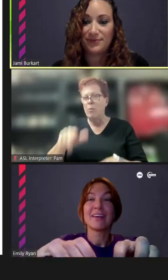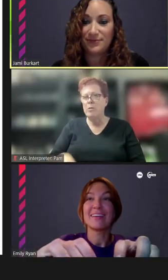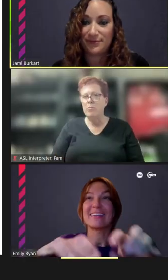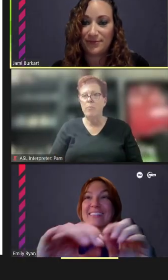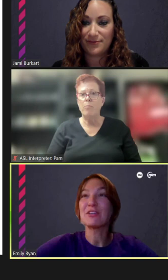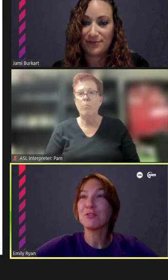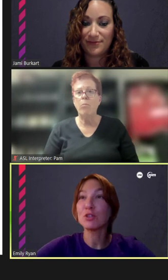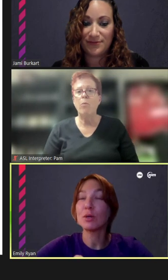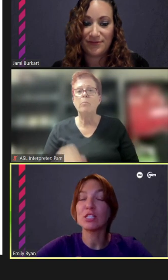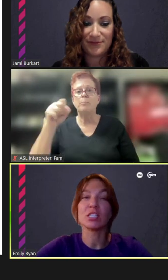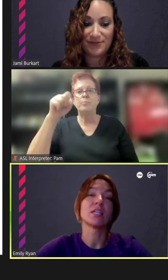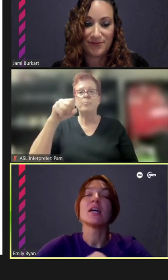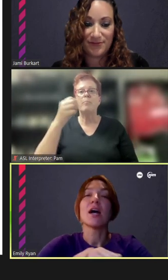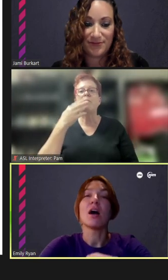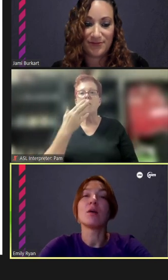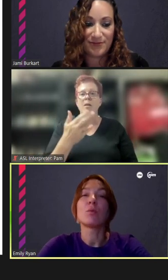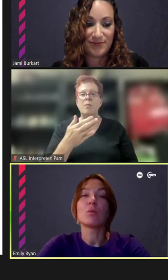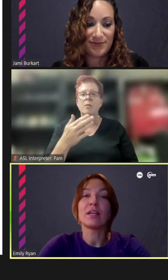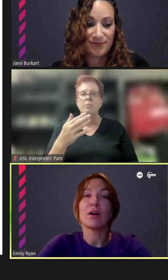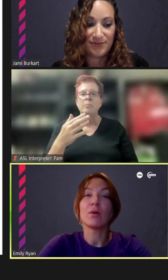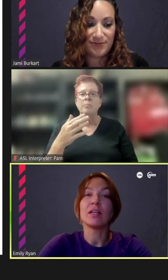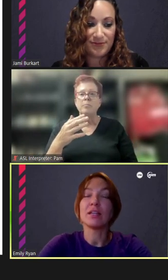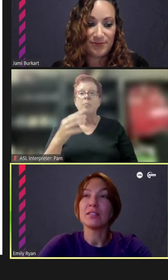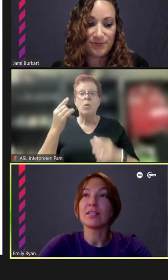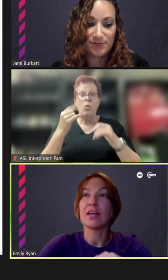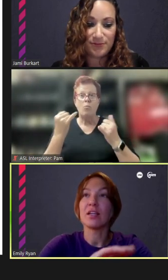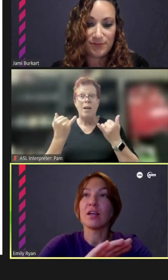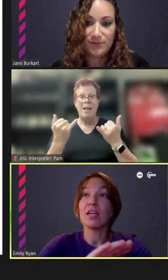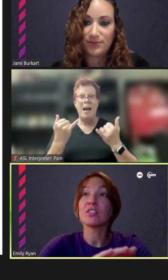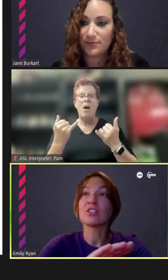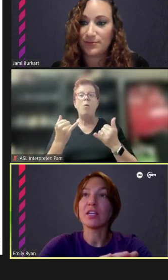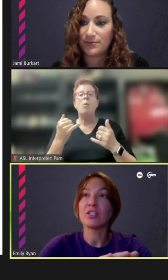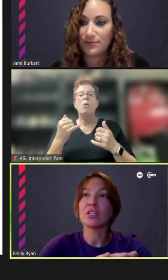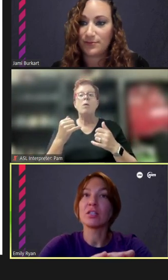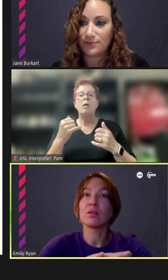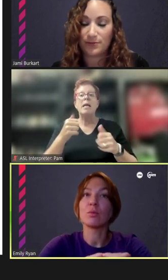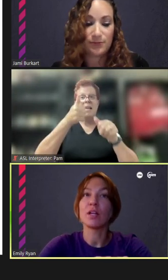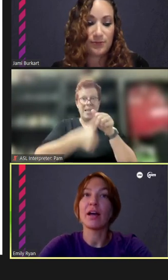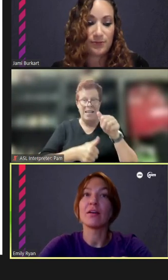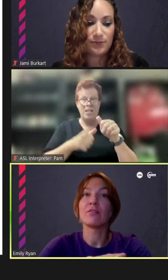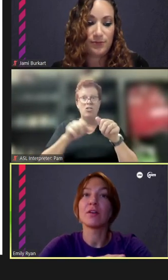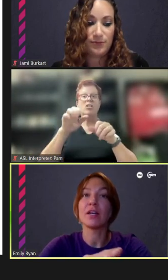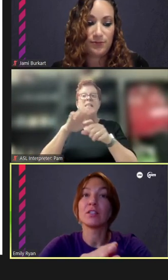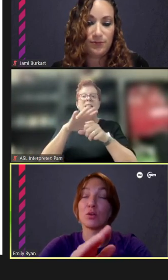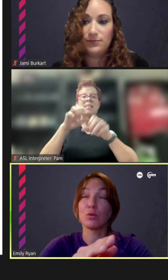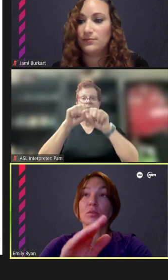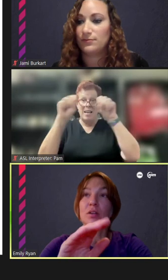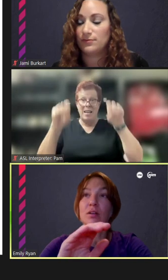Yes, thank you for the question. Right now it is that each station will have its own